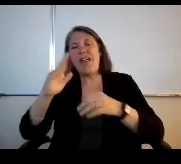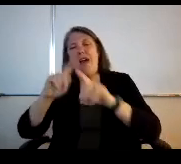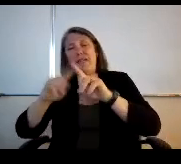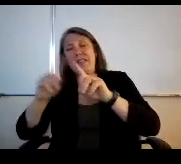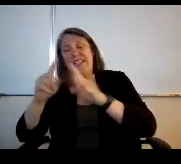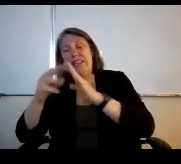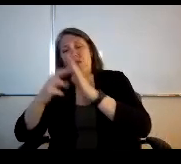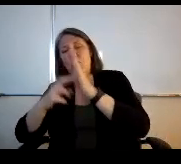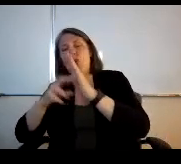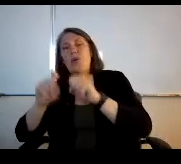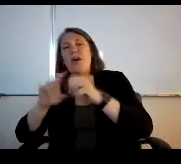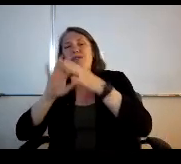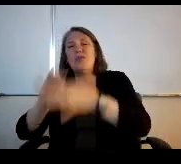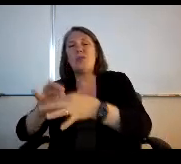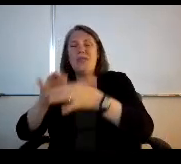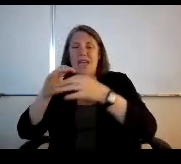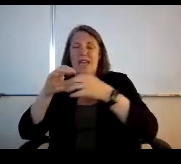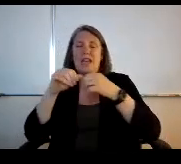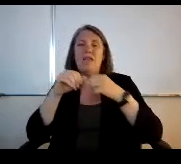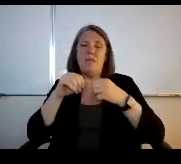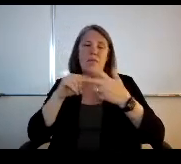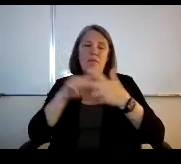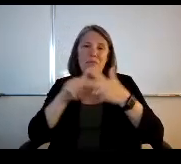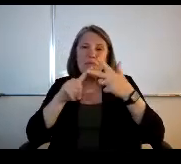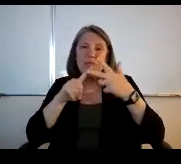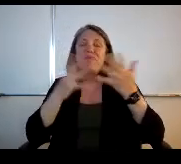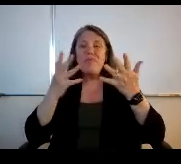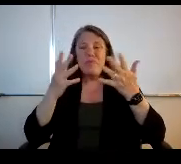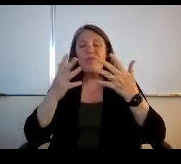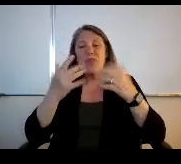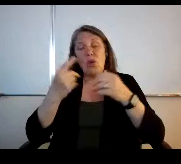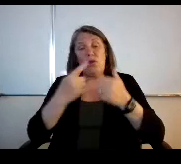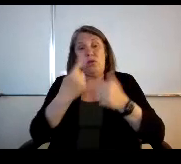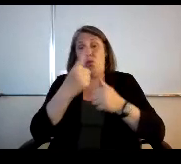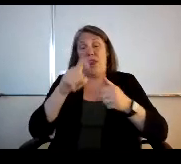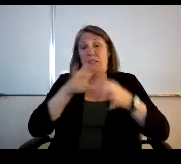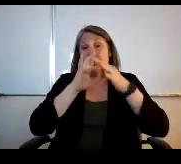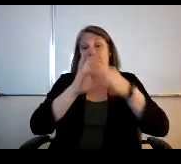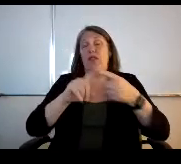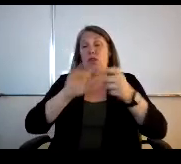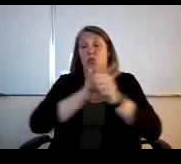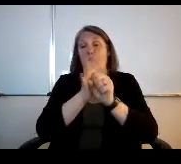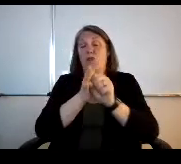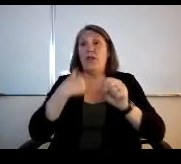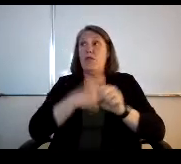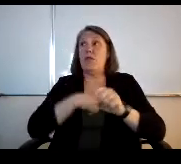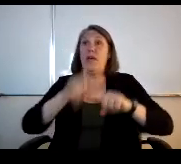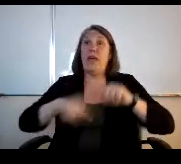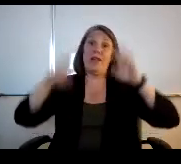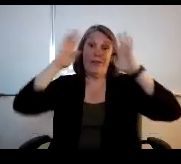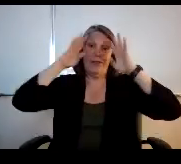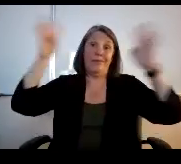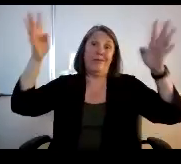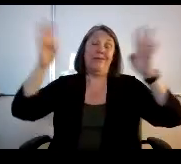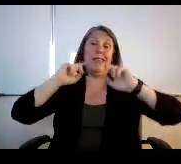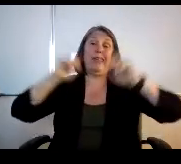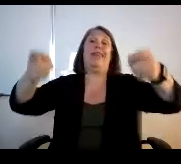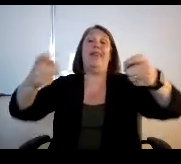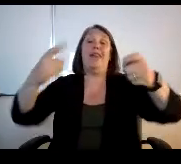rules yet associated with it. One it has to be connected to Covid, so we can't just give you know we're